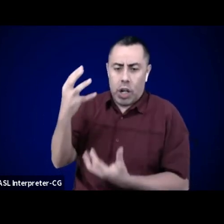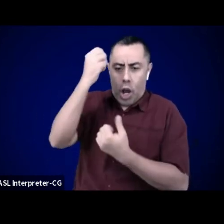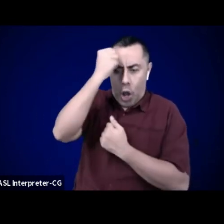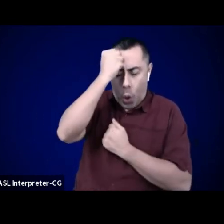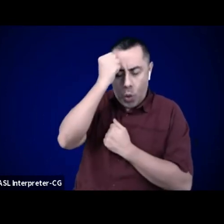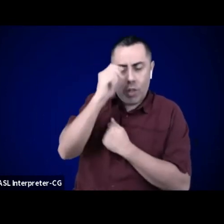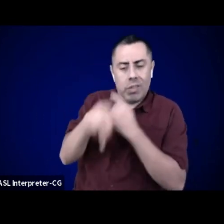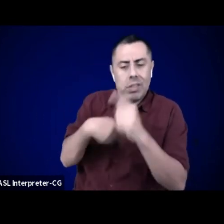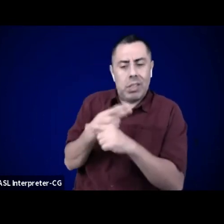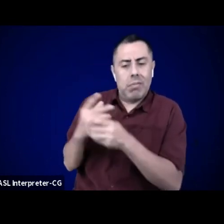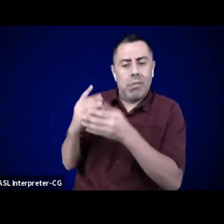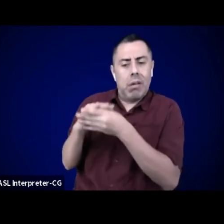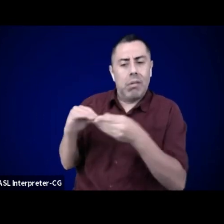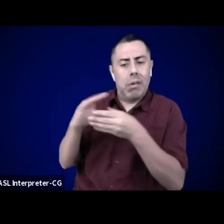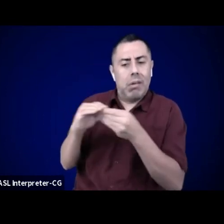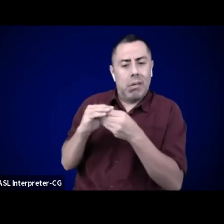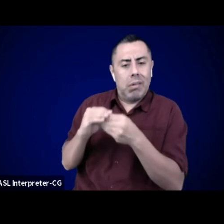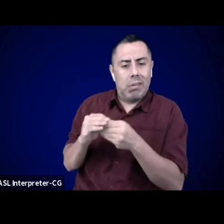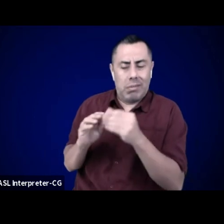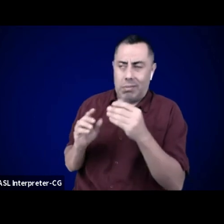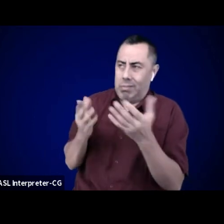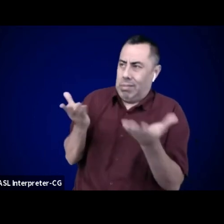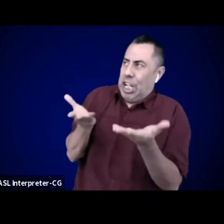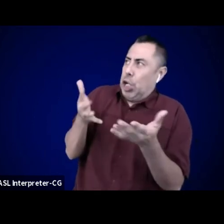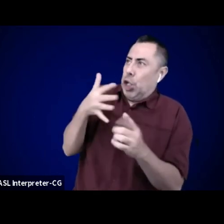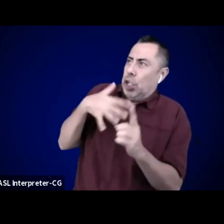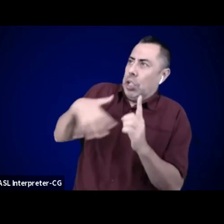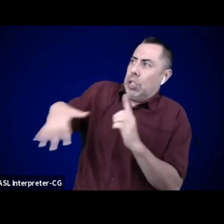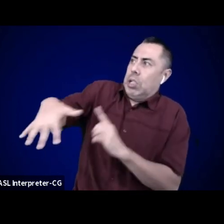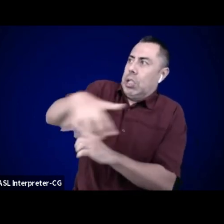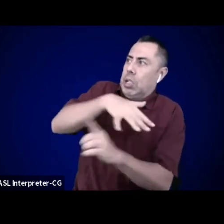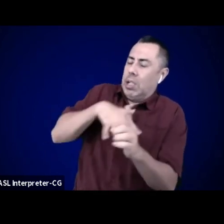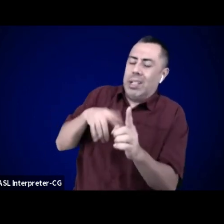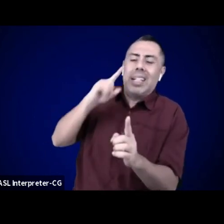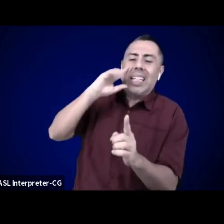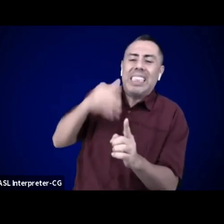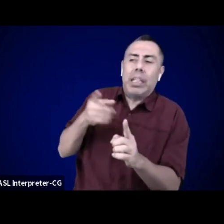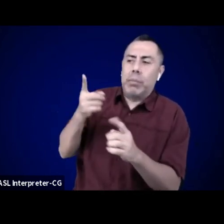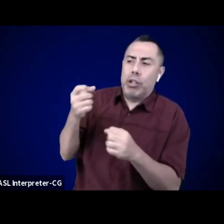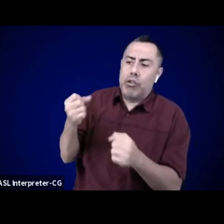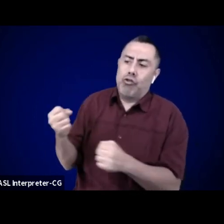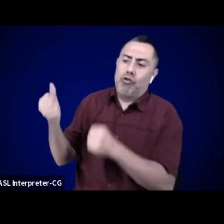The challenge before us is to not only get competent in our ability to relearn